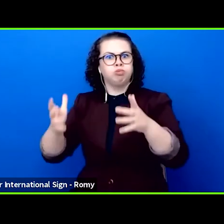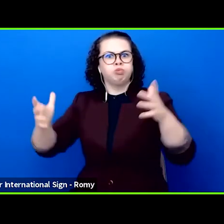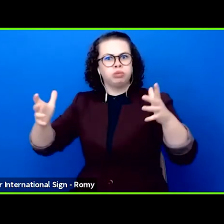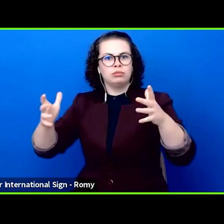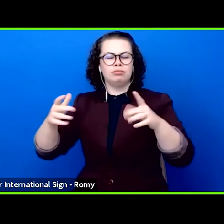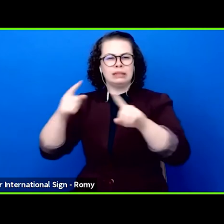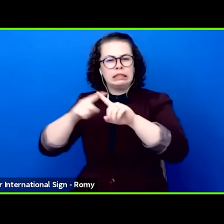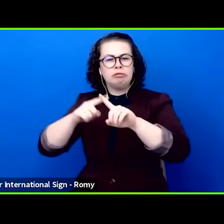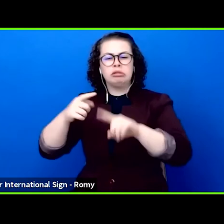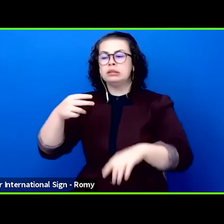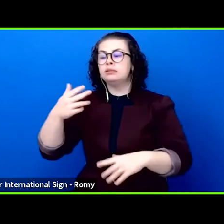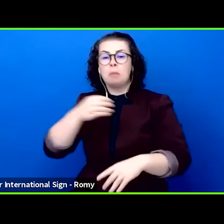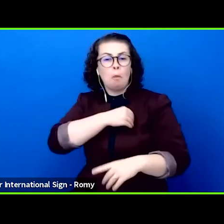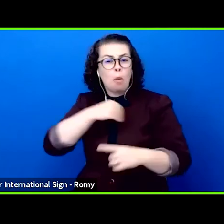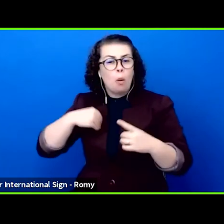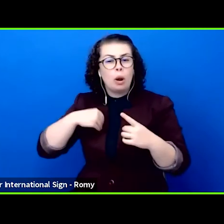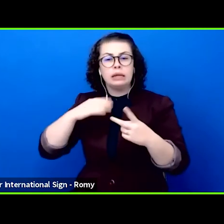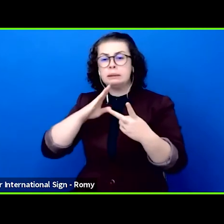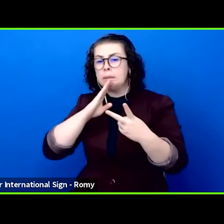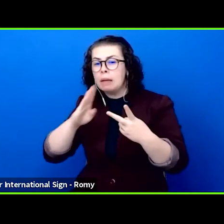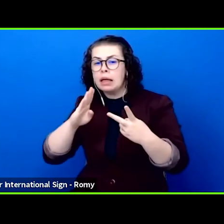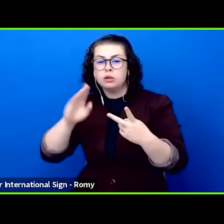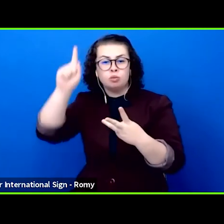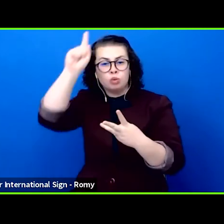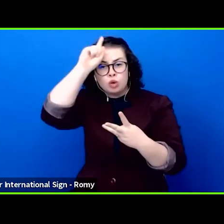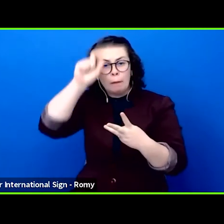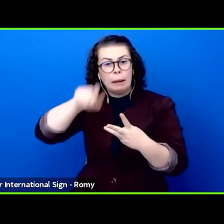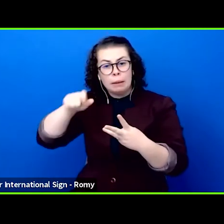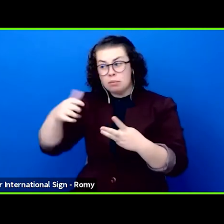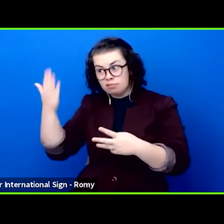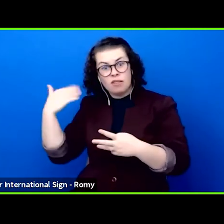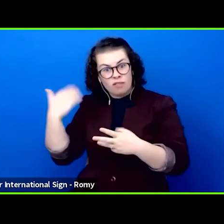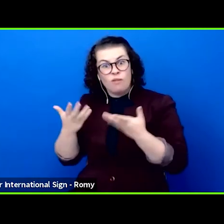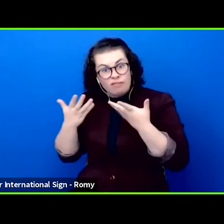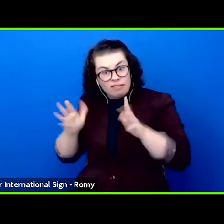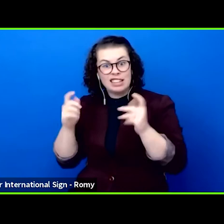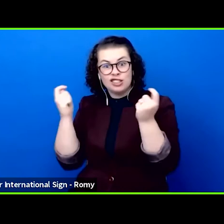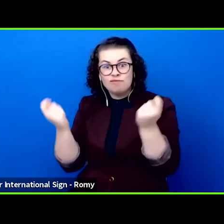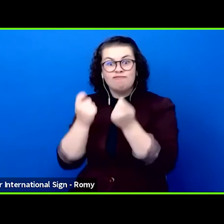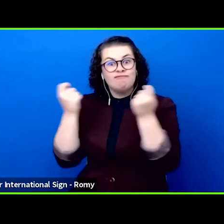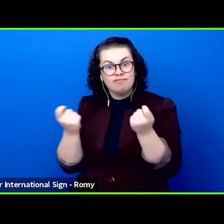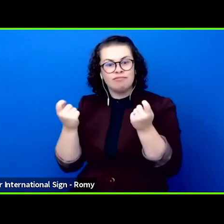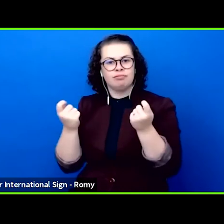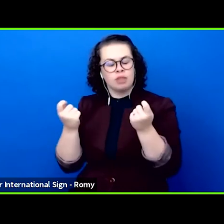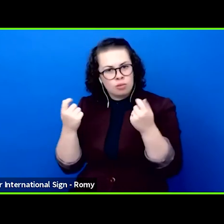Antoine Laubain from Belgium, Rugile Barzdziukaite from Lithuania, Data Tavaze from Georgia,